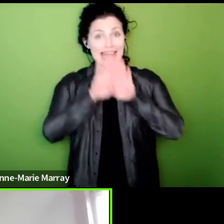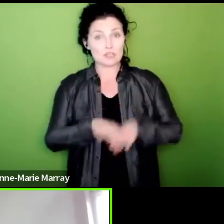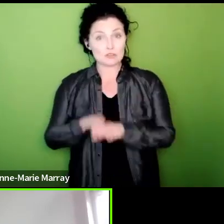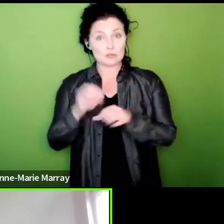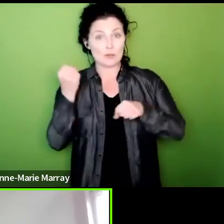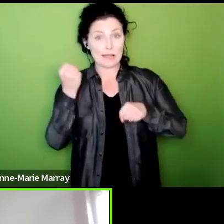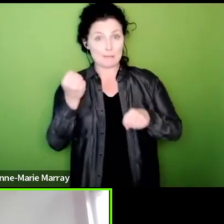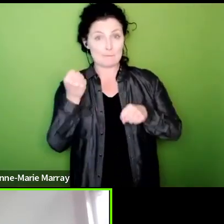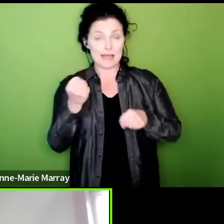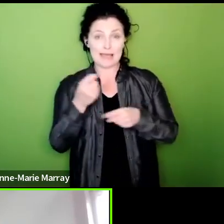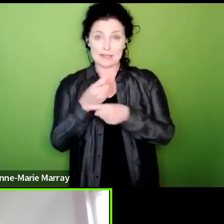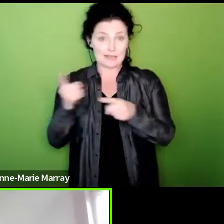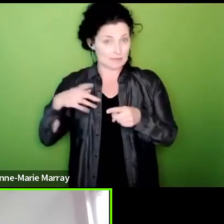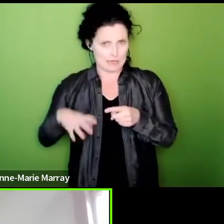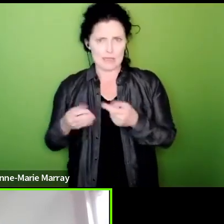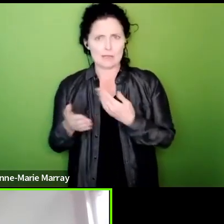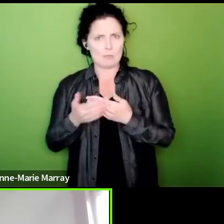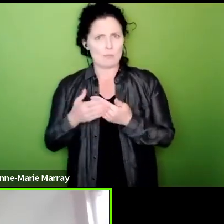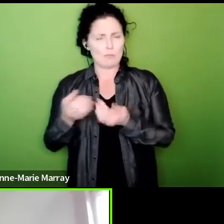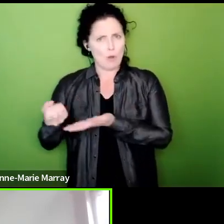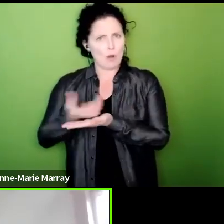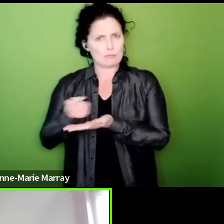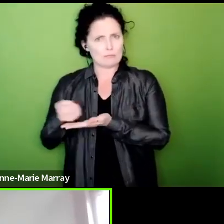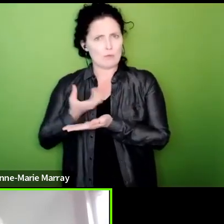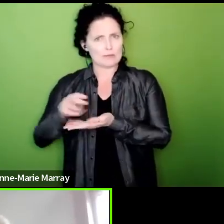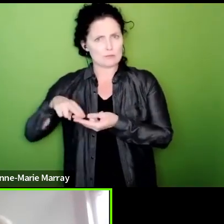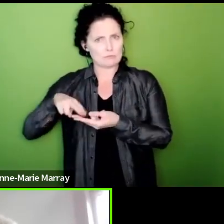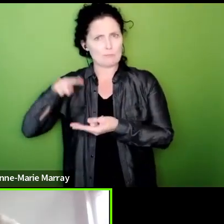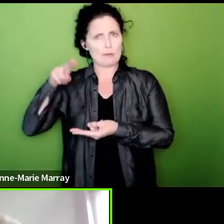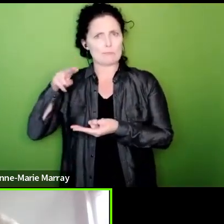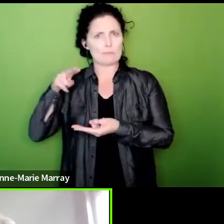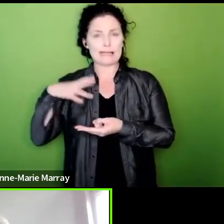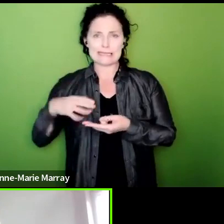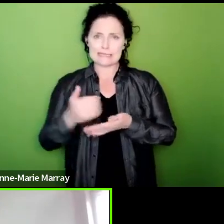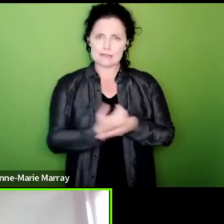need more money like everyone else they need job security they need no cuts in their compensation